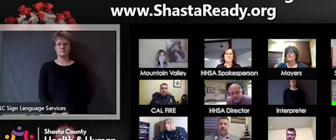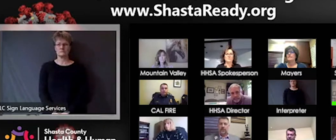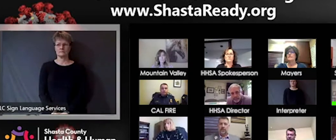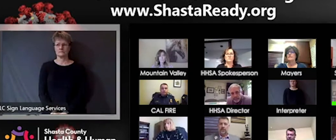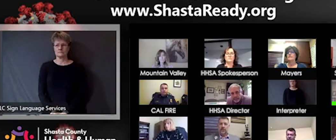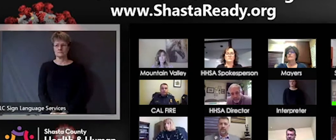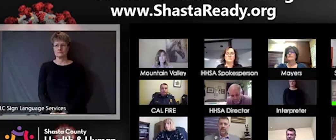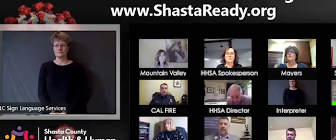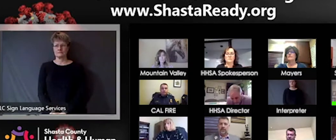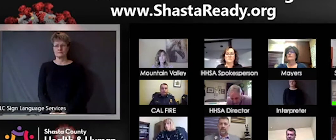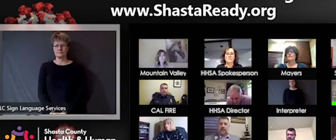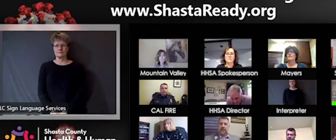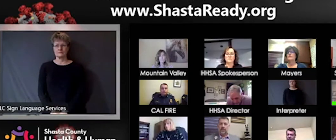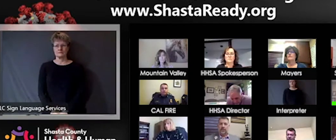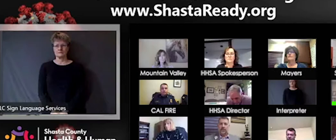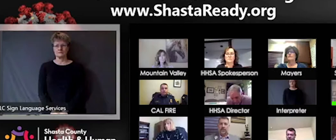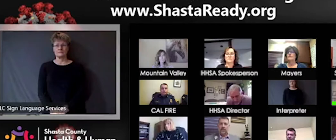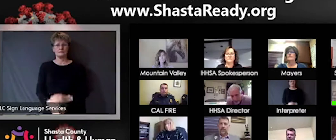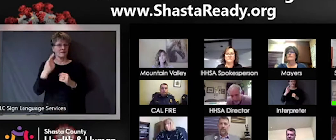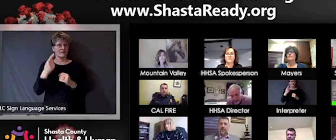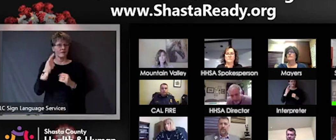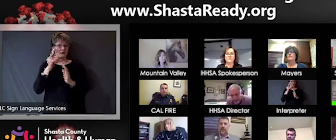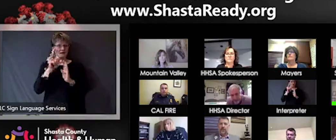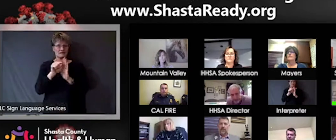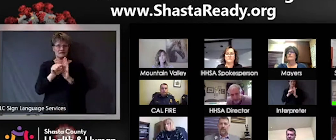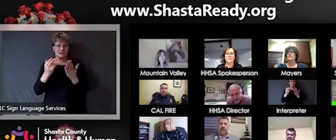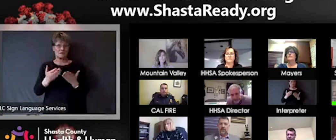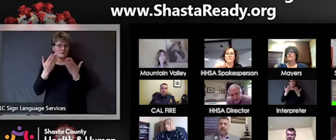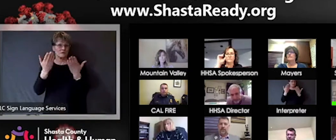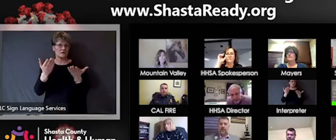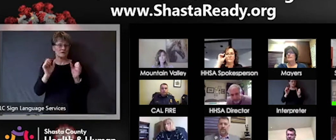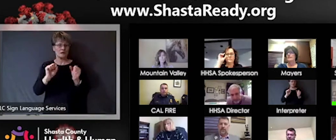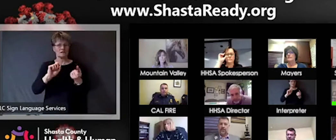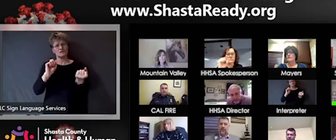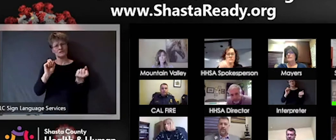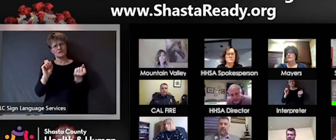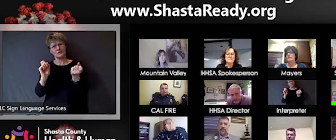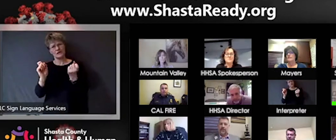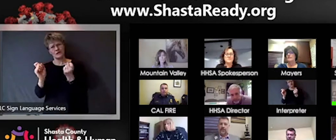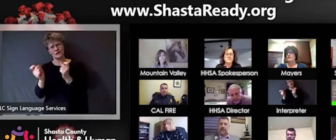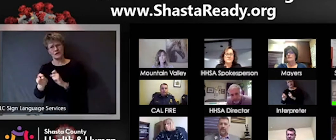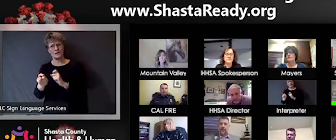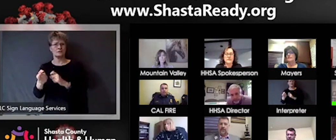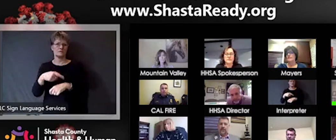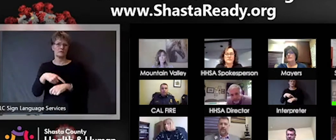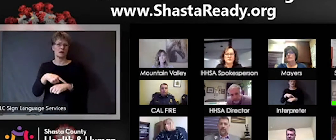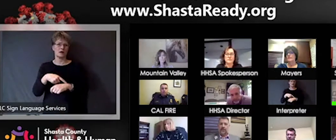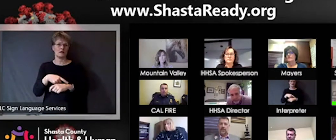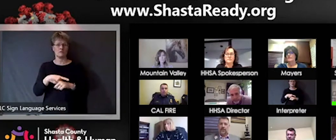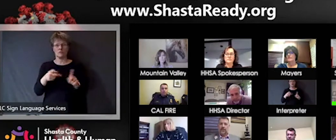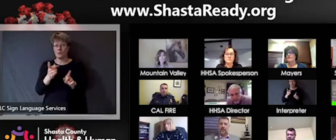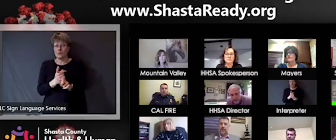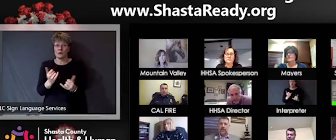recommendation may change over time, but at this point it would just be an additional recommendation into the physical distancing that the evidence is